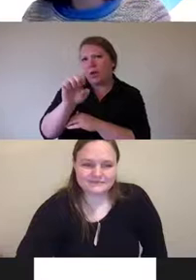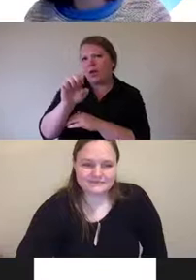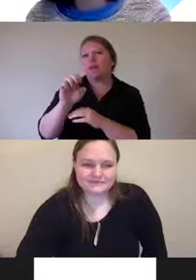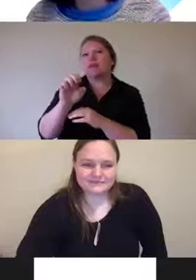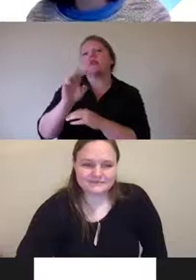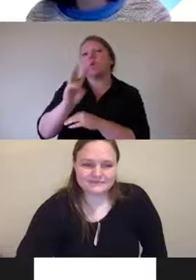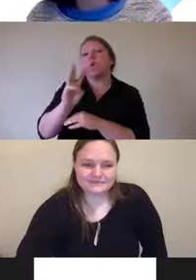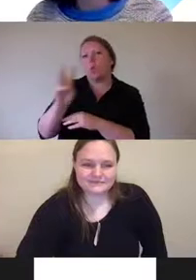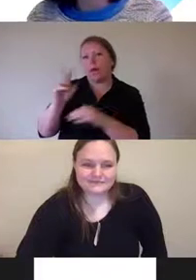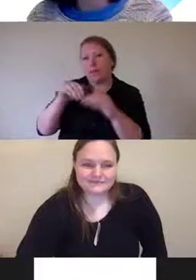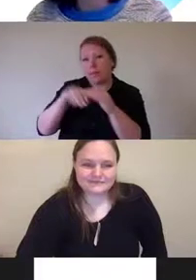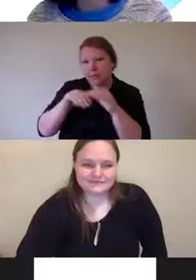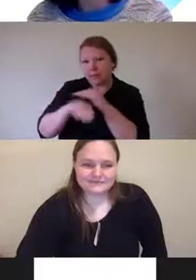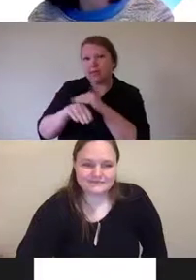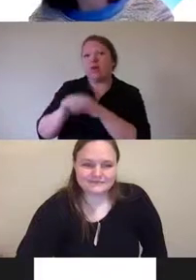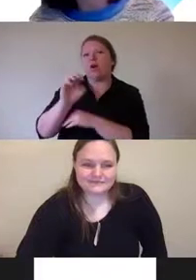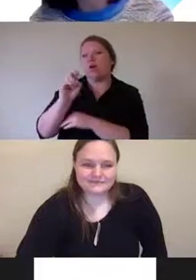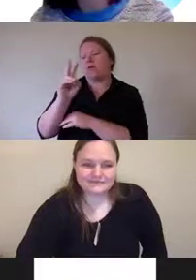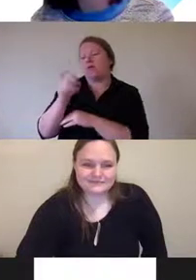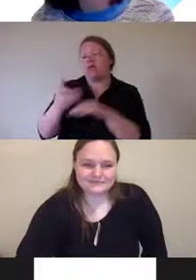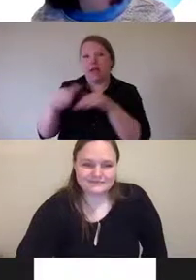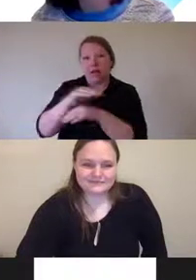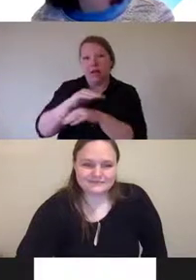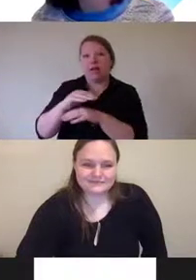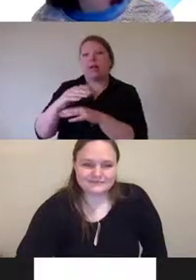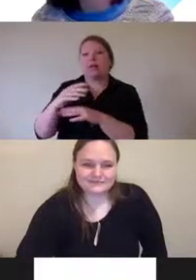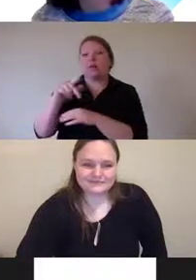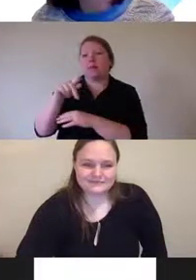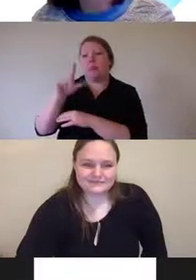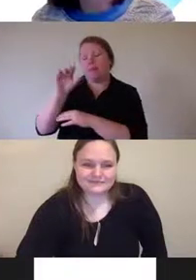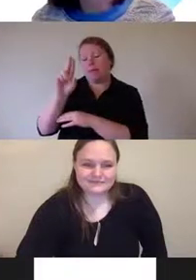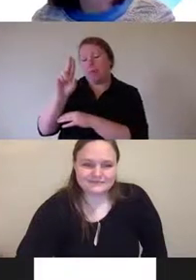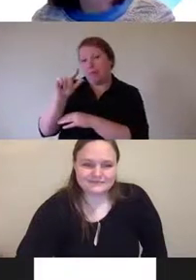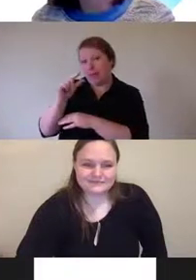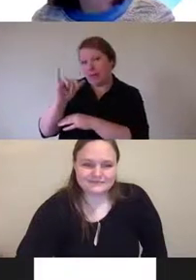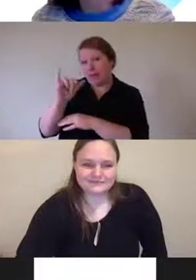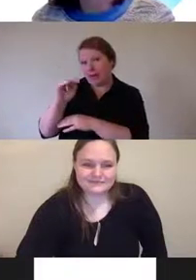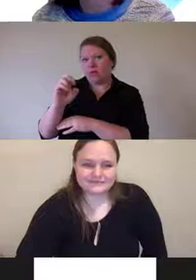plugins or widgets that automate accessibility changes in web pages?